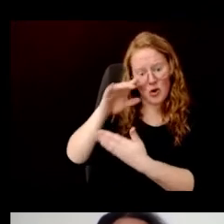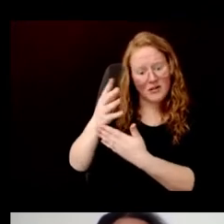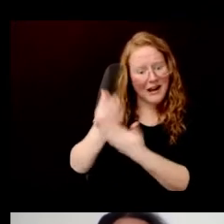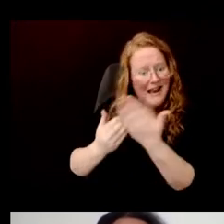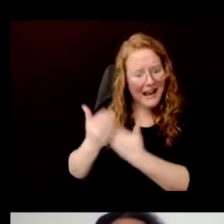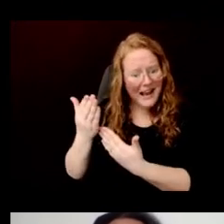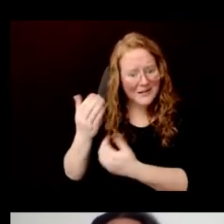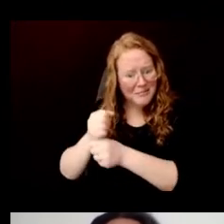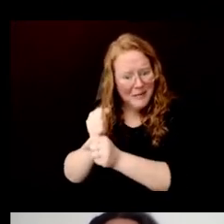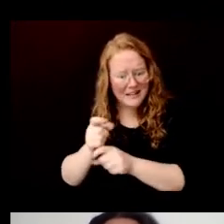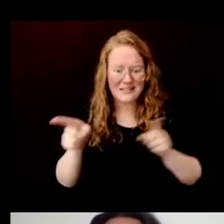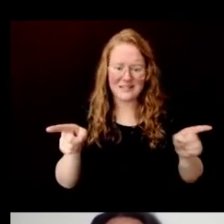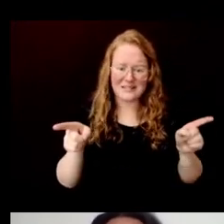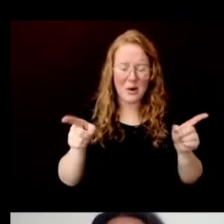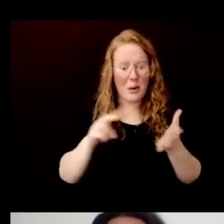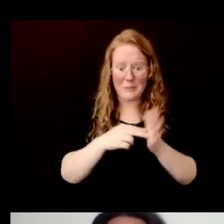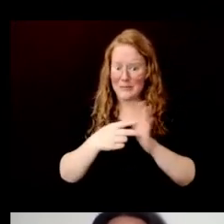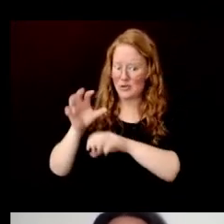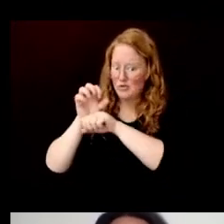This leads to the loss of traditional uses of handmade paper.